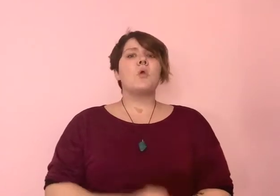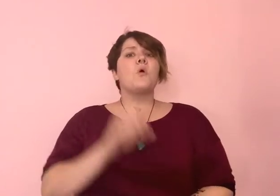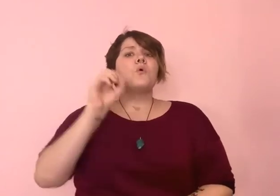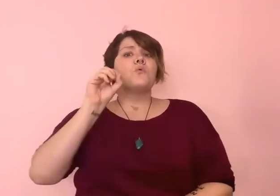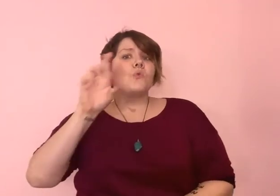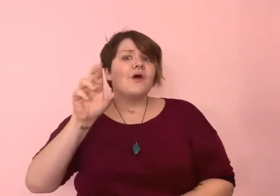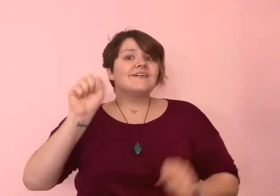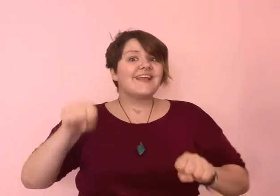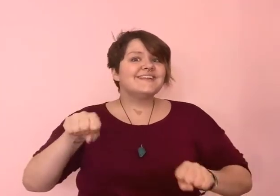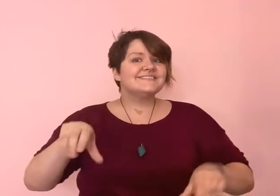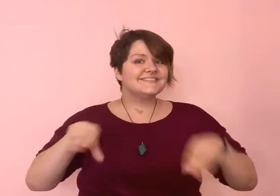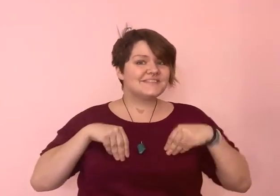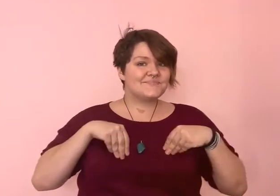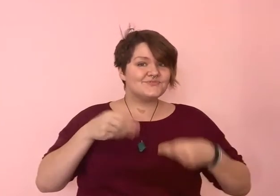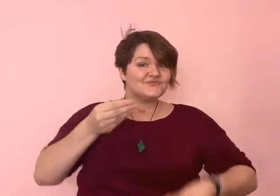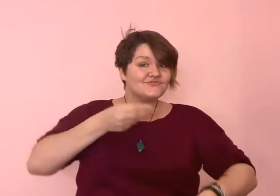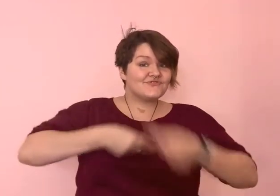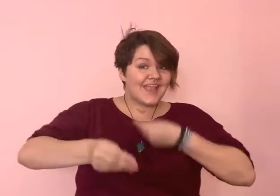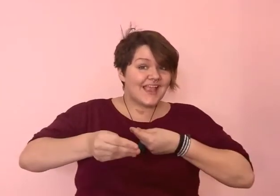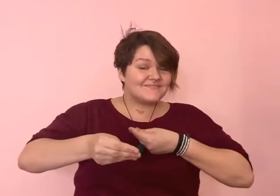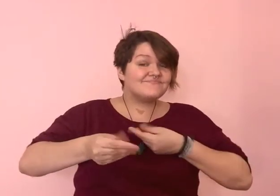Trade and barter offers may be accepted.